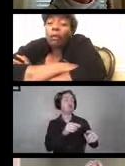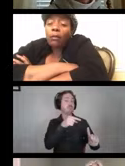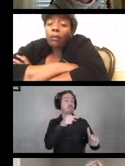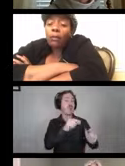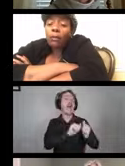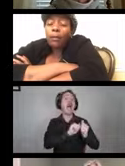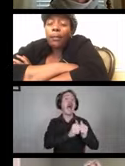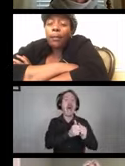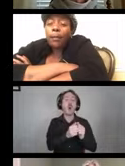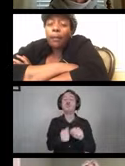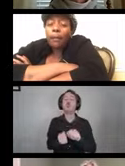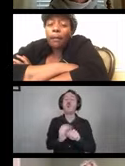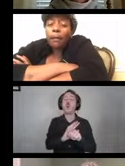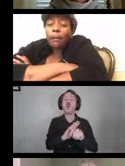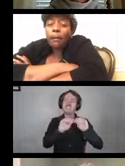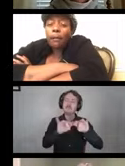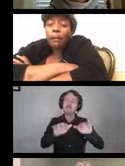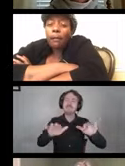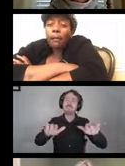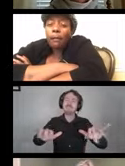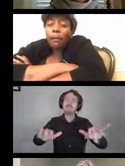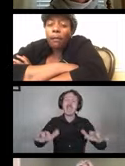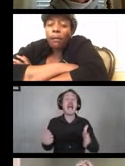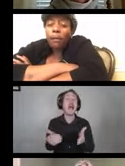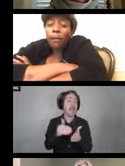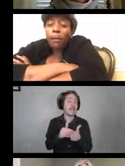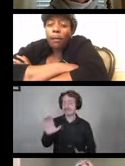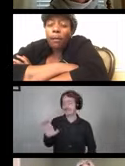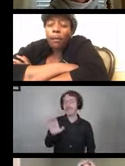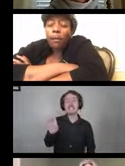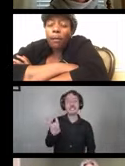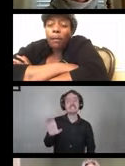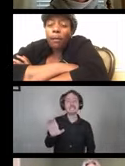the CDC guidance.